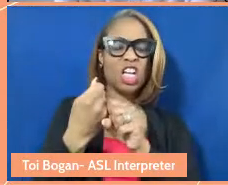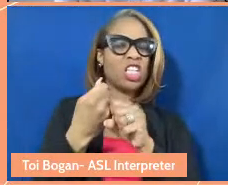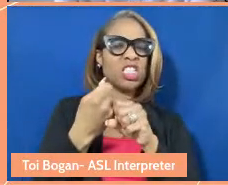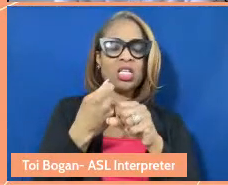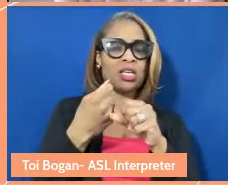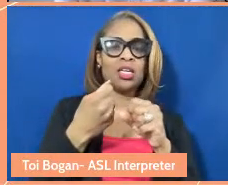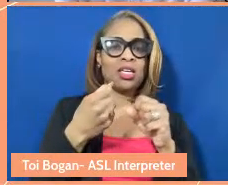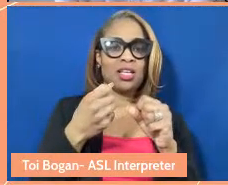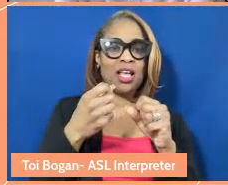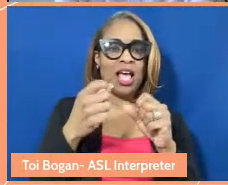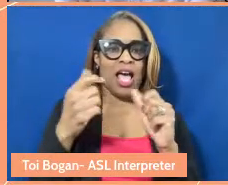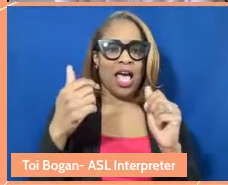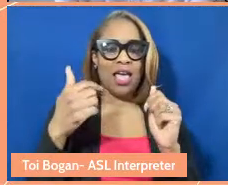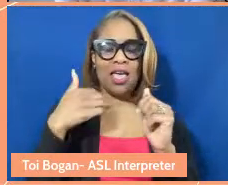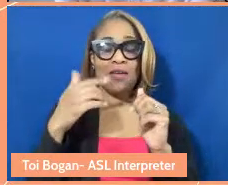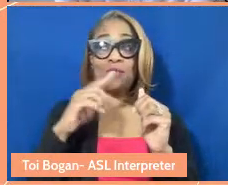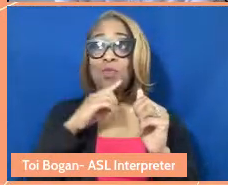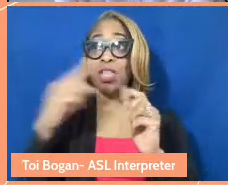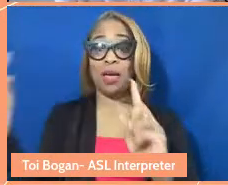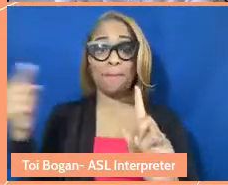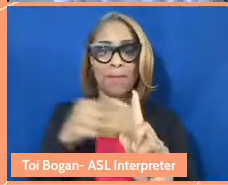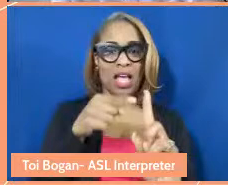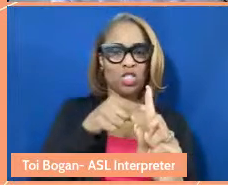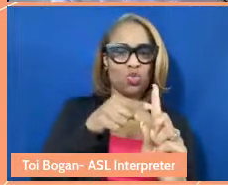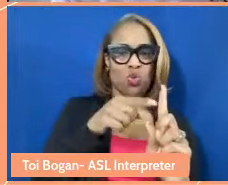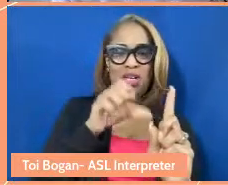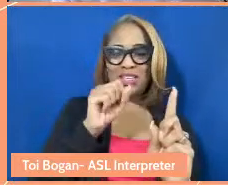I just keep coming back to this question of scale, which is really what Kristina was getting at in